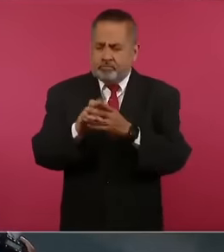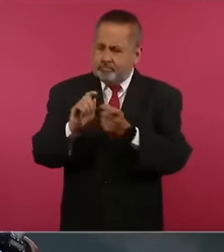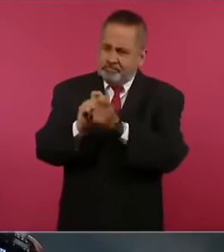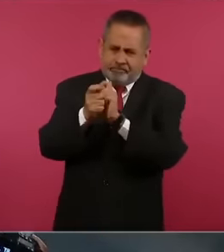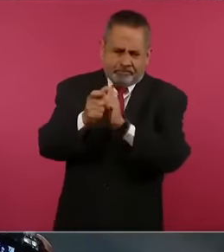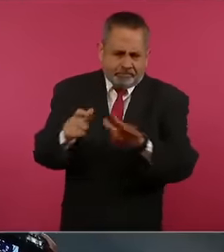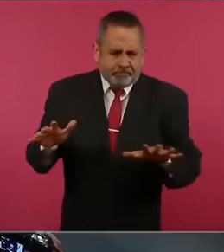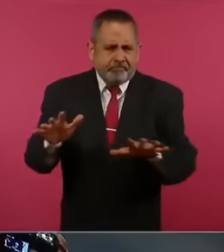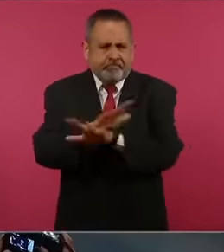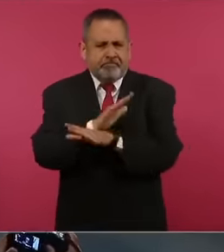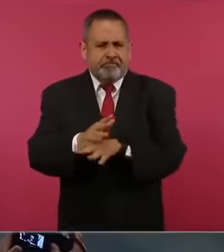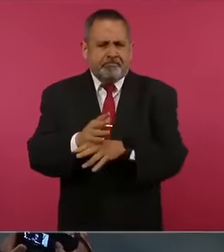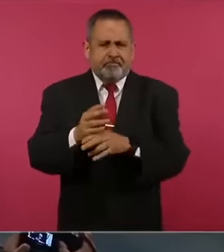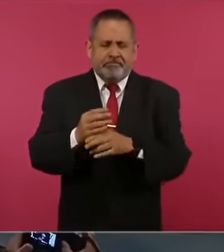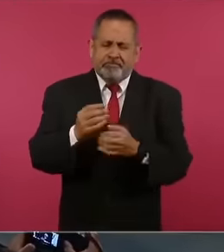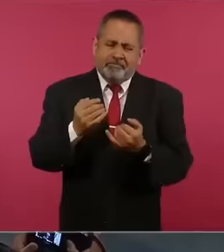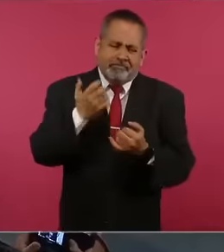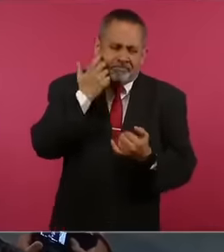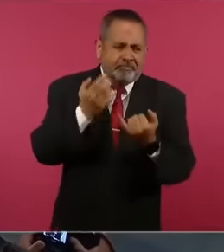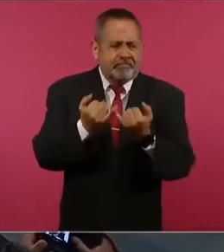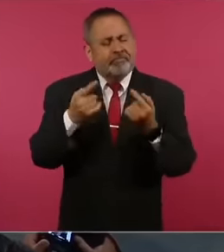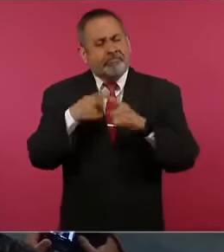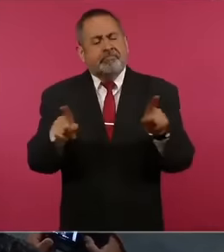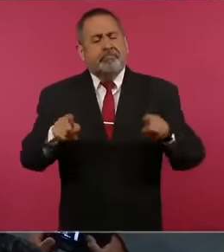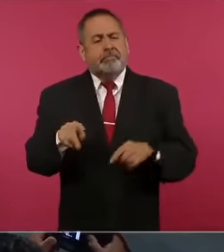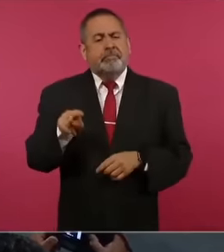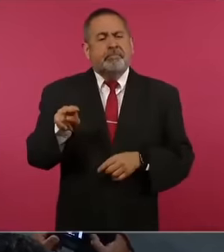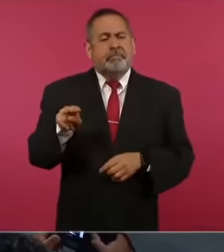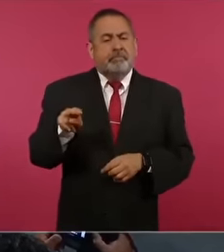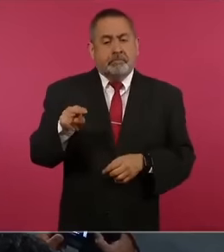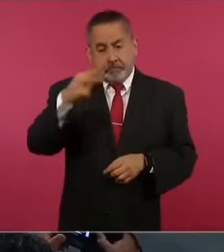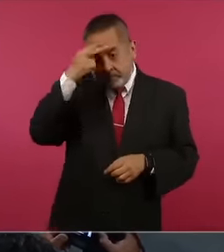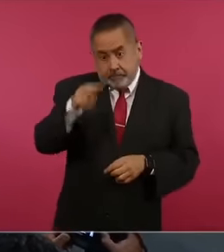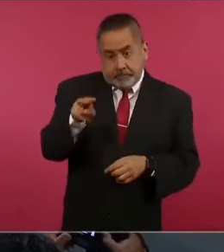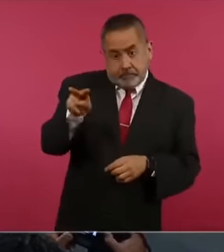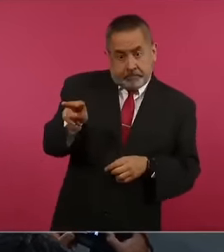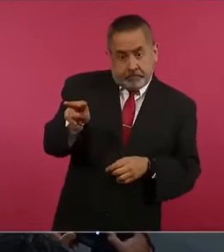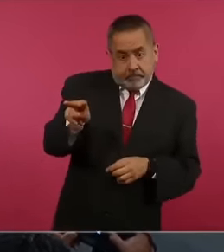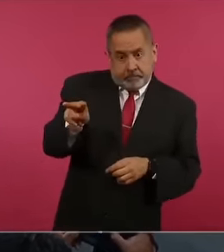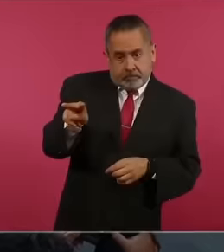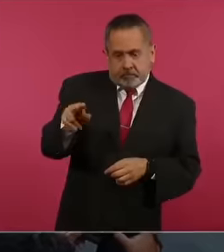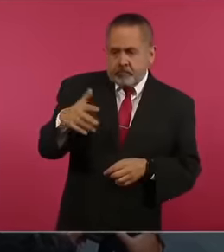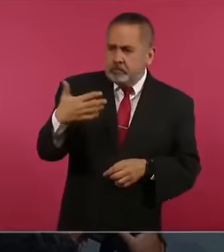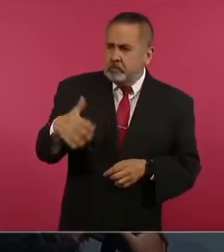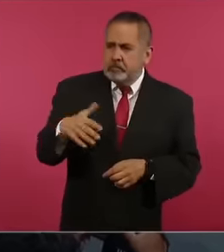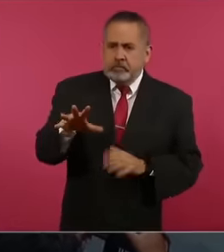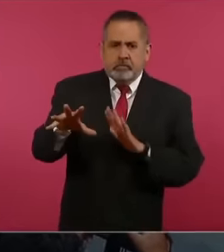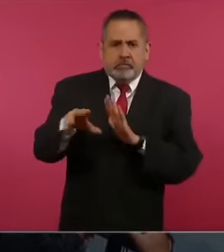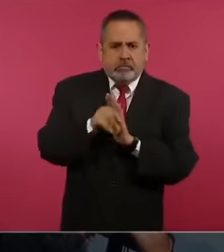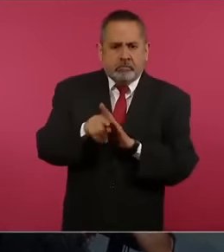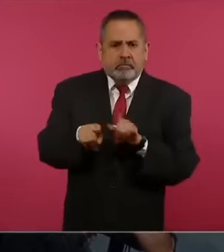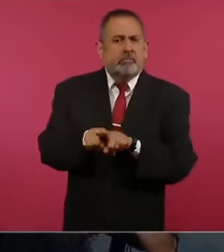we want something different and we see in Mexico an example to follow because you also,